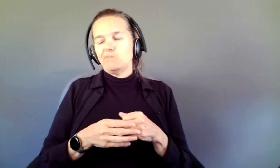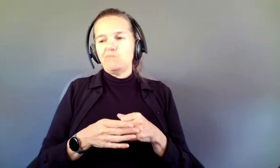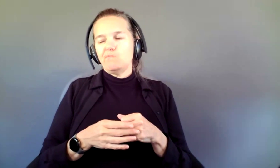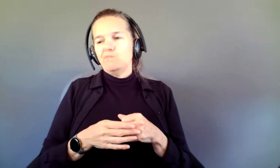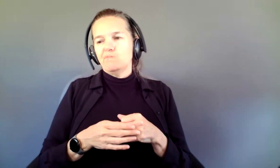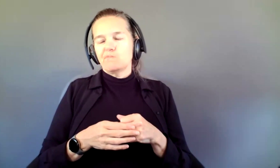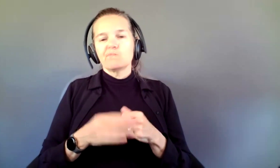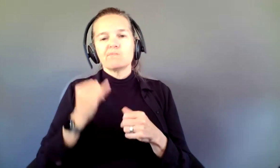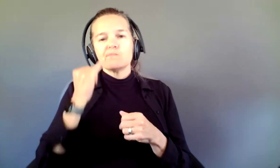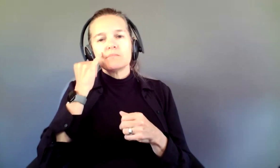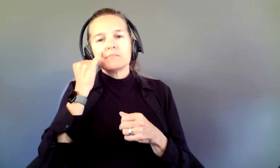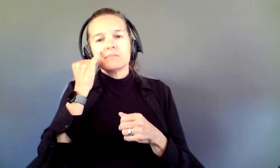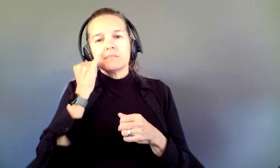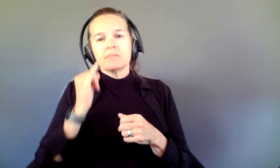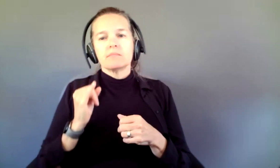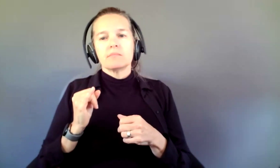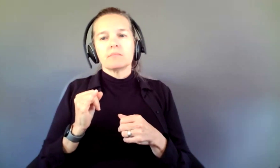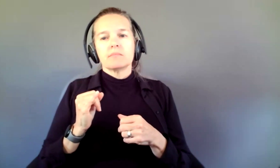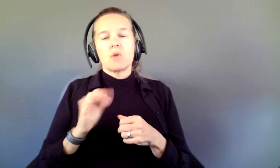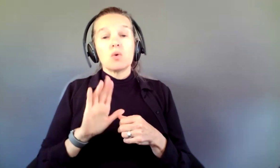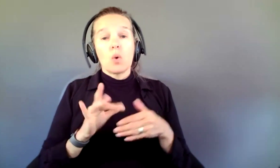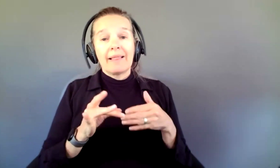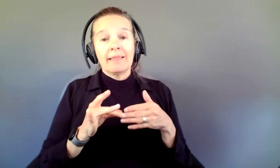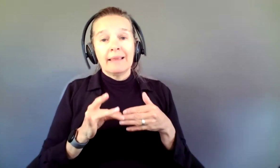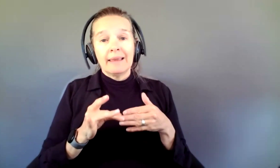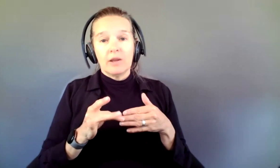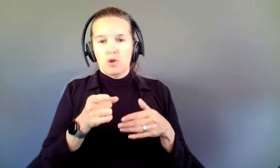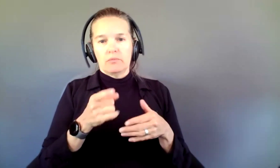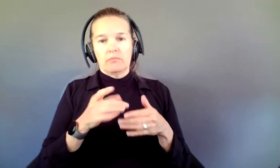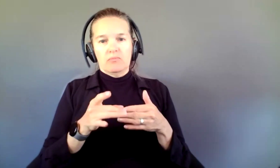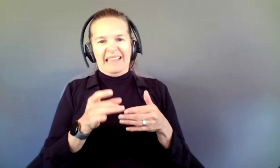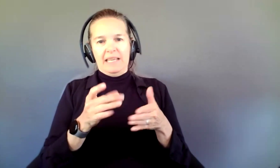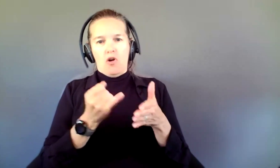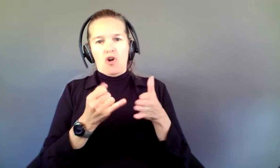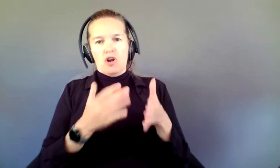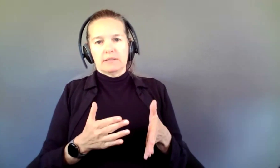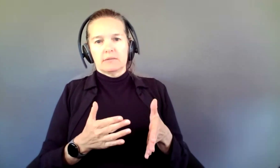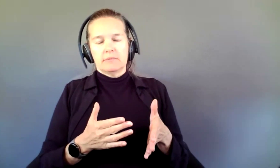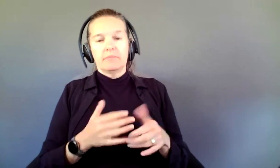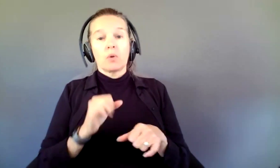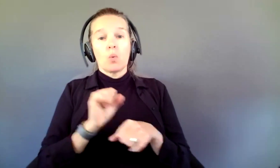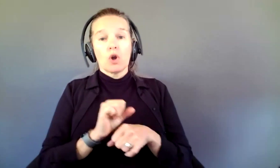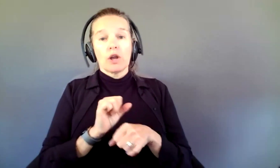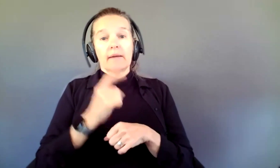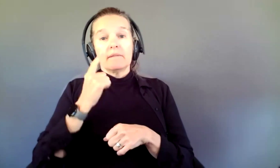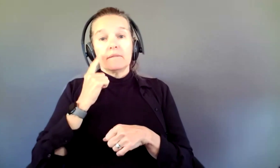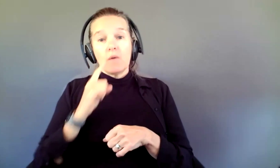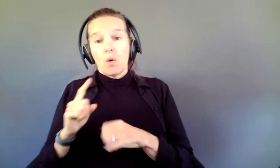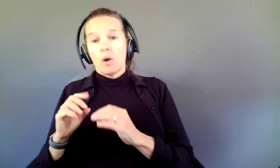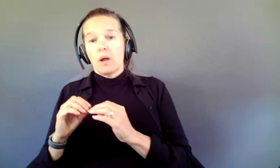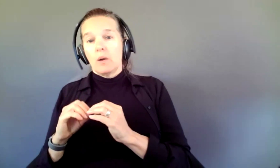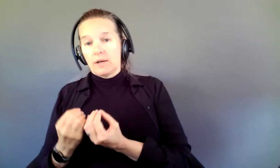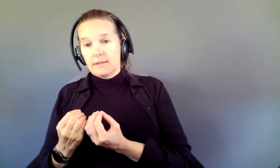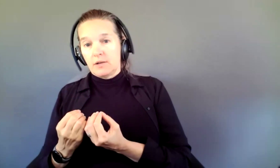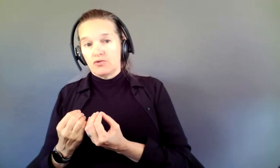artist ‑‑ your lead artist maybe, is working for an organization that is going to provide